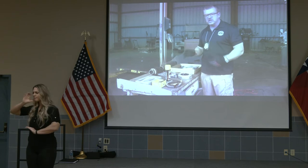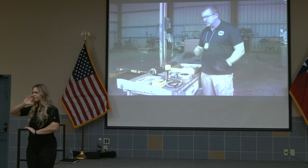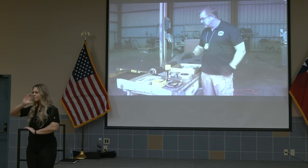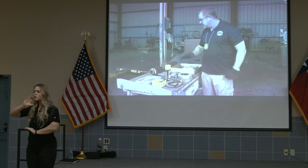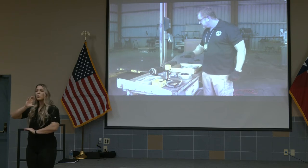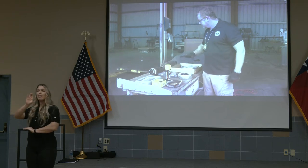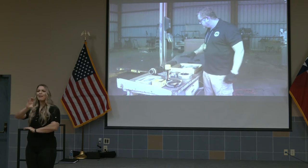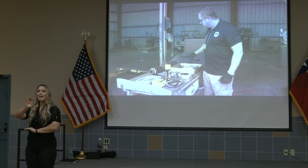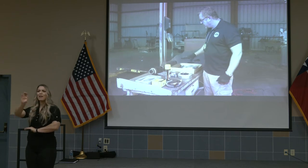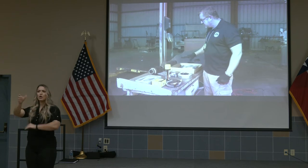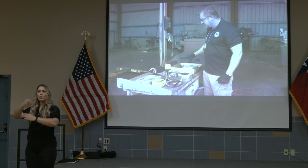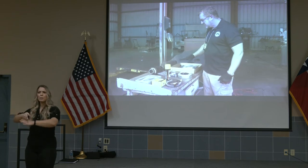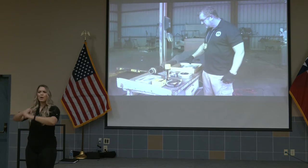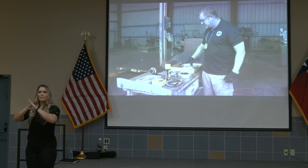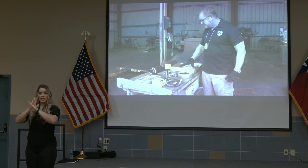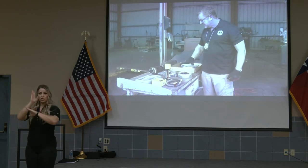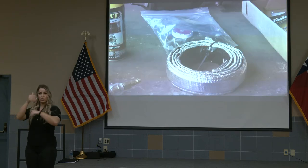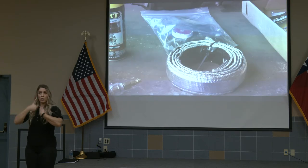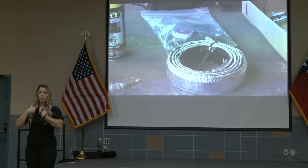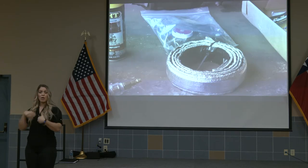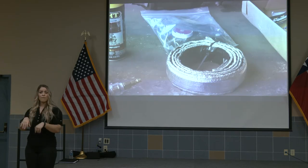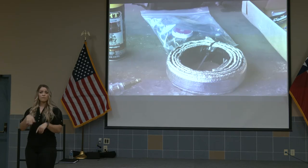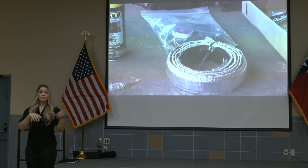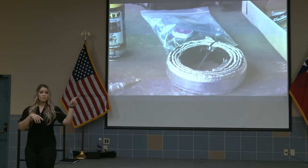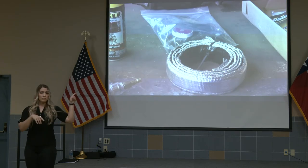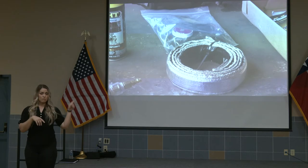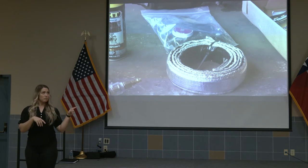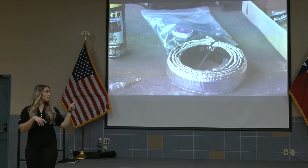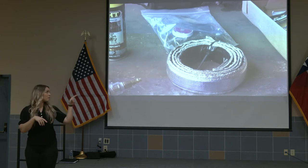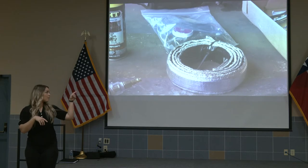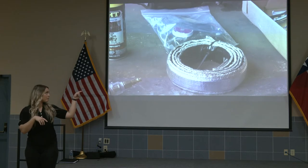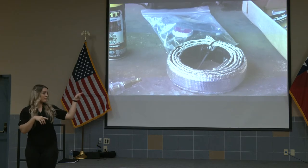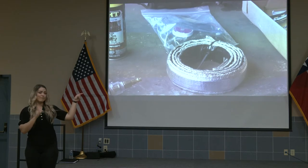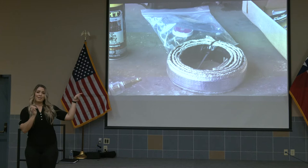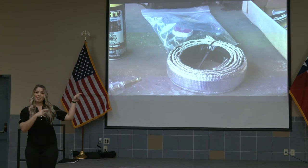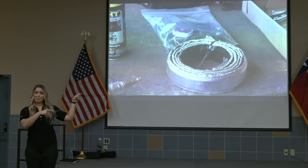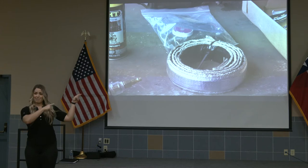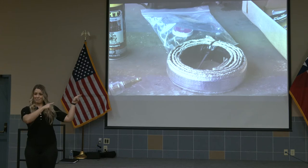You're going to find some products like this. This product here is actually a steel cable